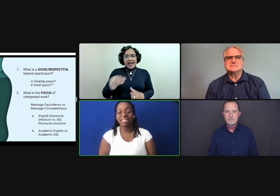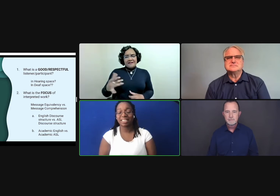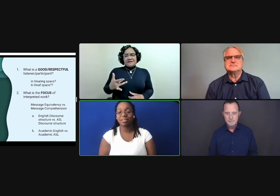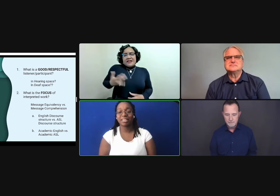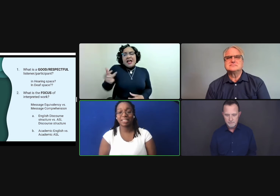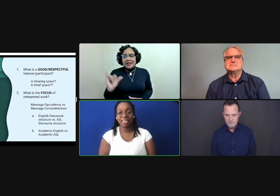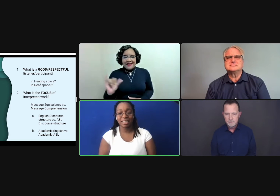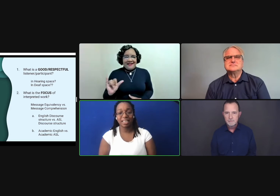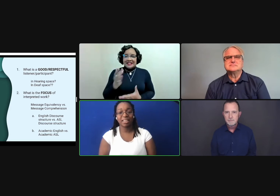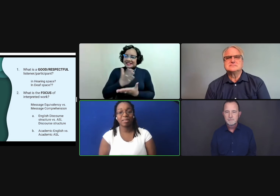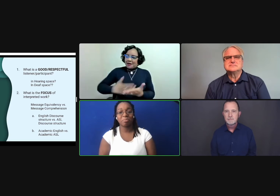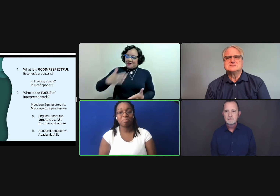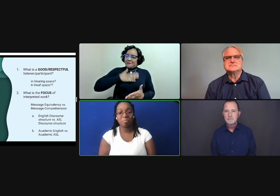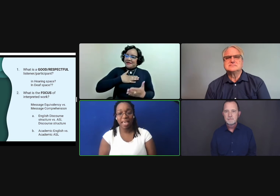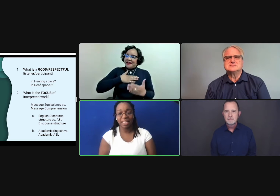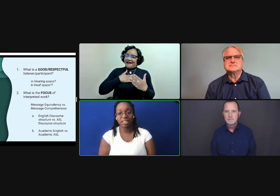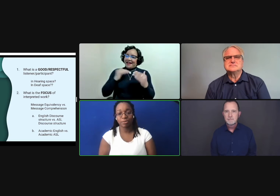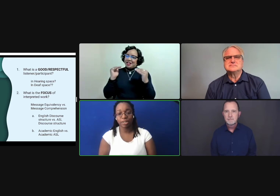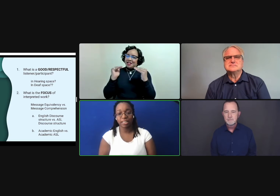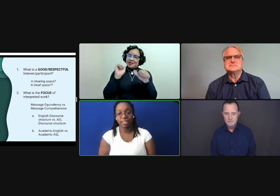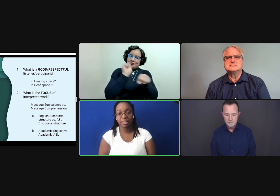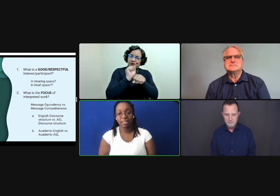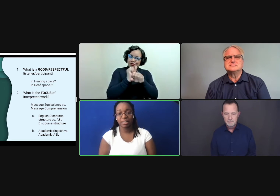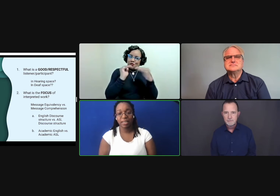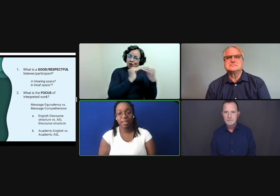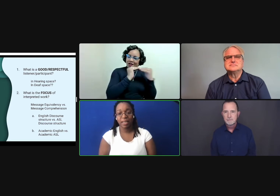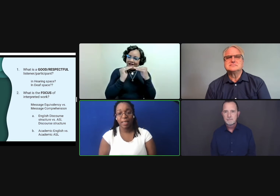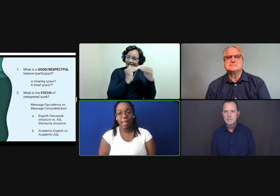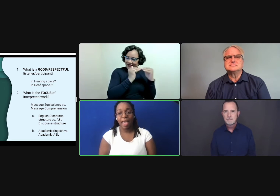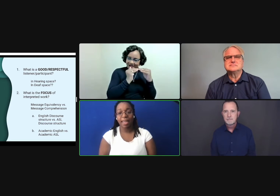I did see the main difference.